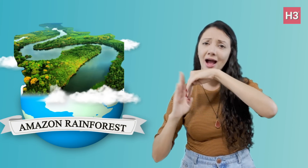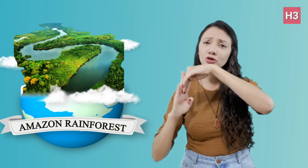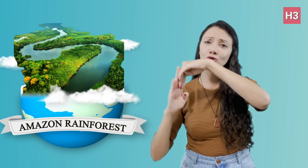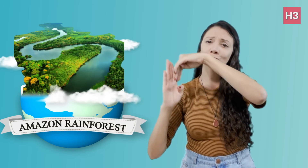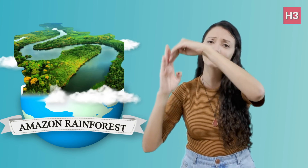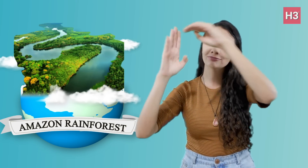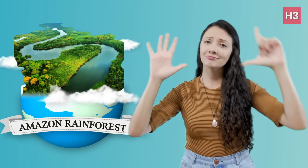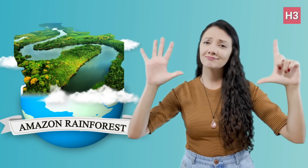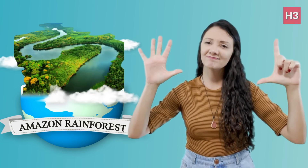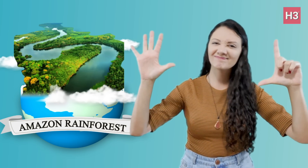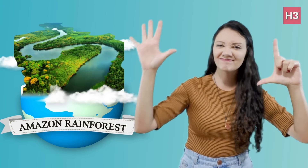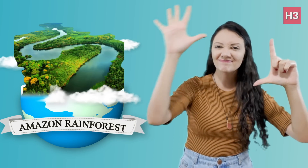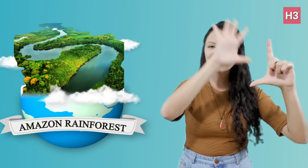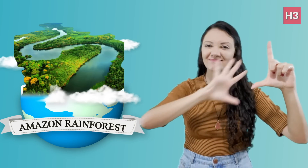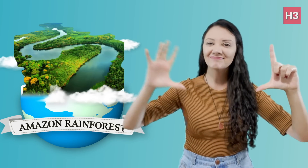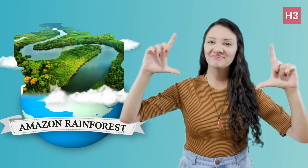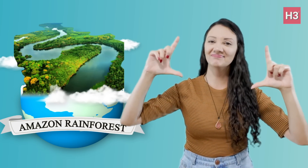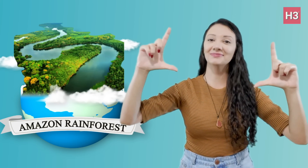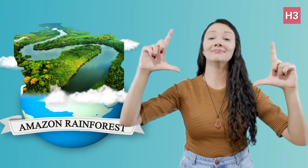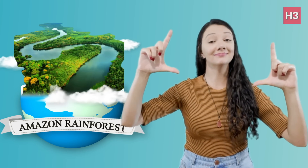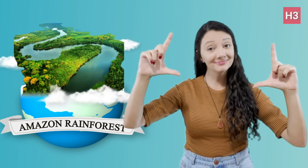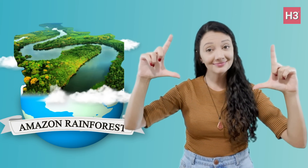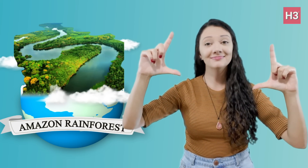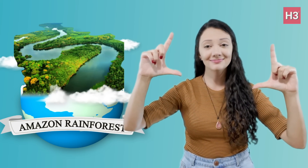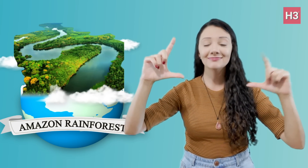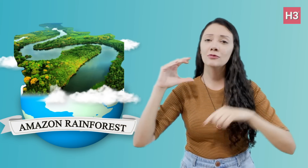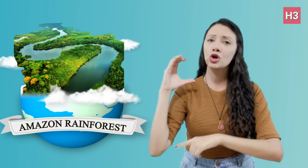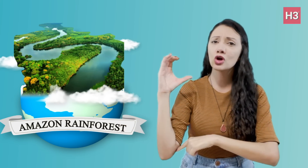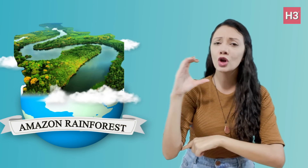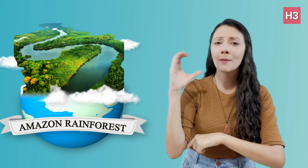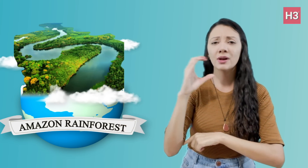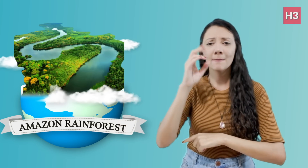It covers most of northwestern Brazil